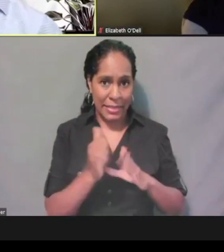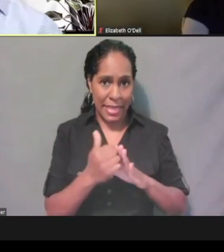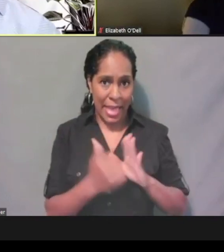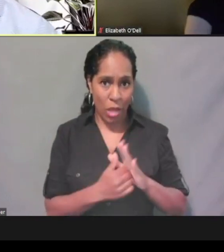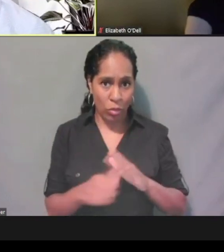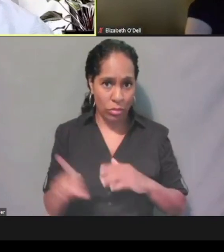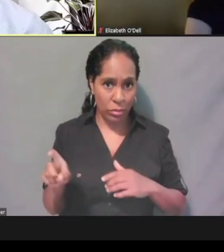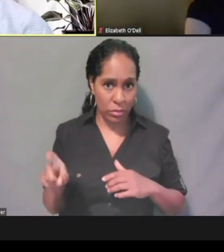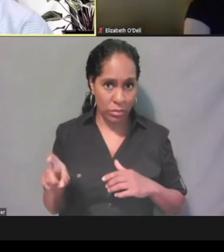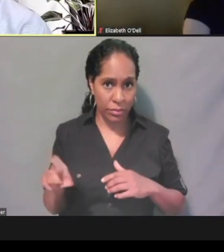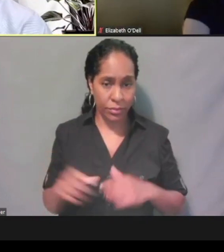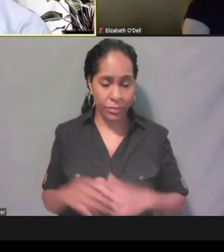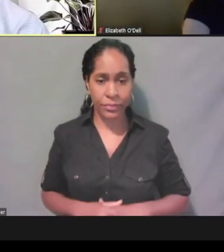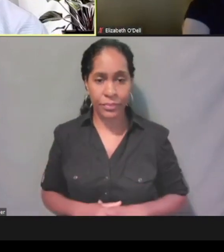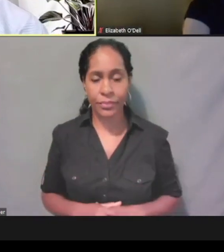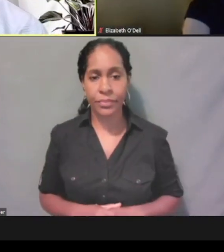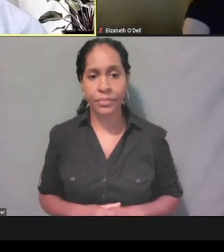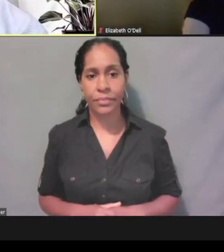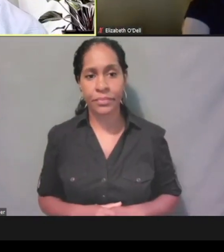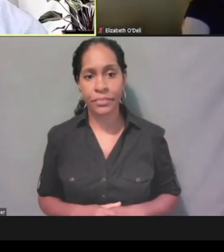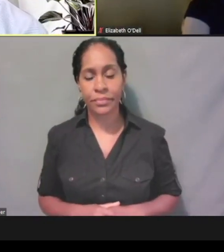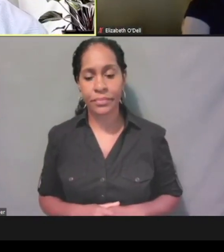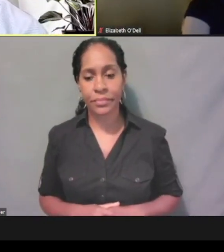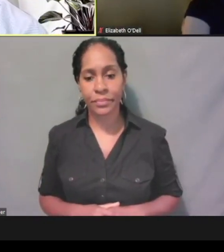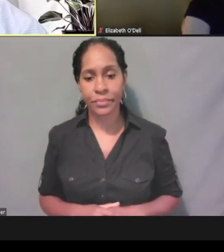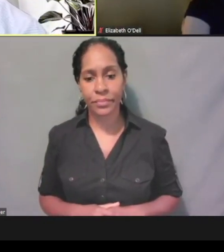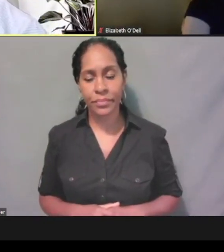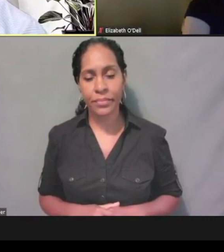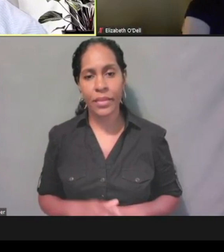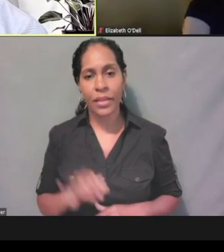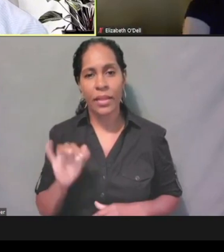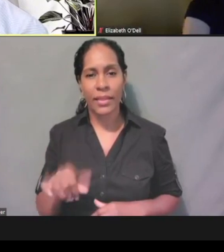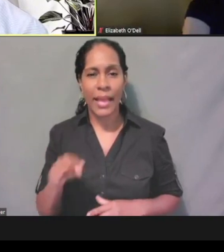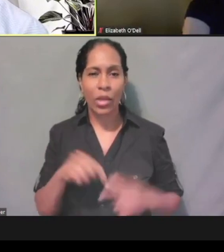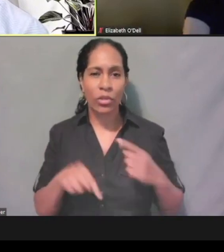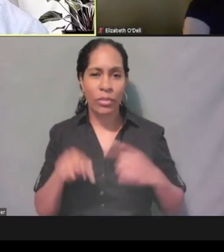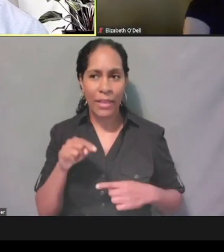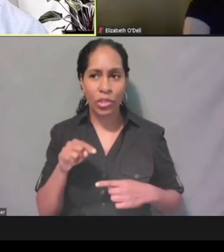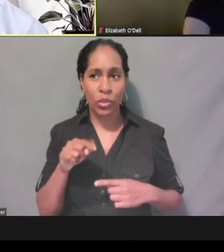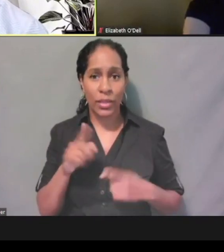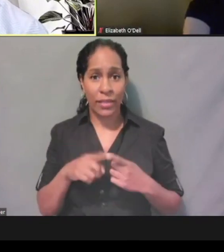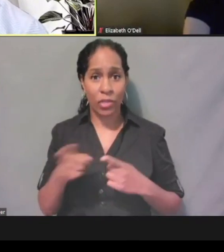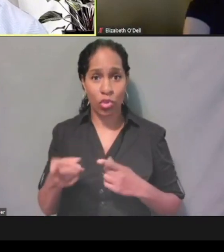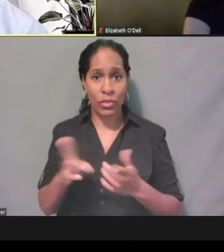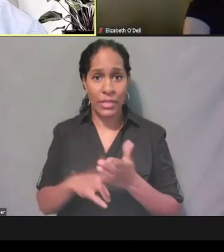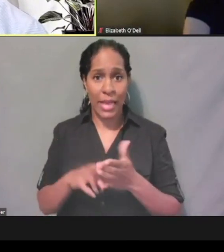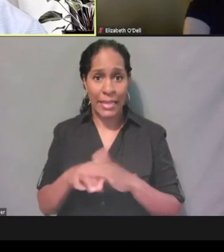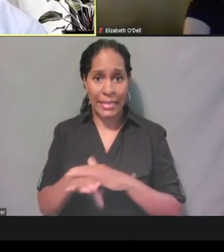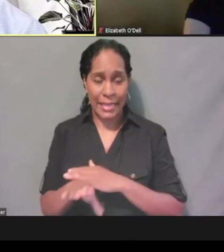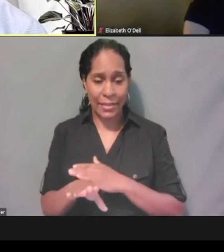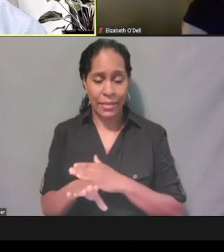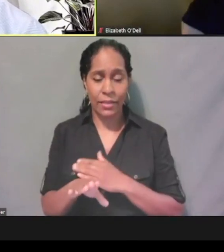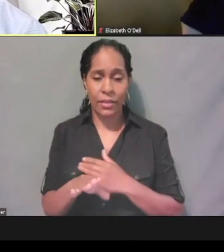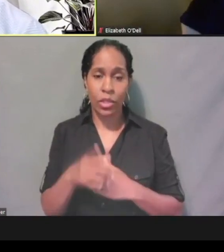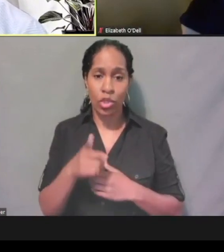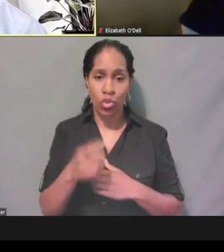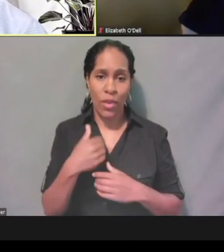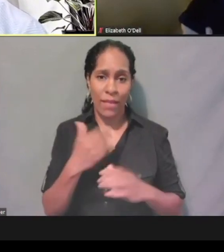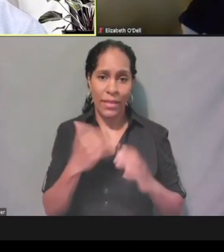So that goes back to like if you're signing in, Kevin, you have an email address 'cause you created your business NCID,